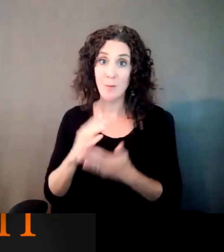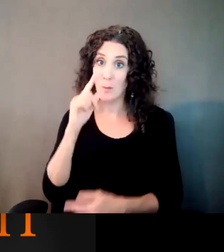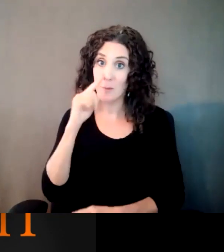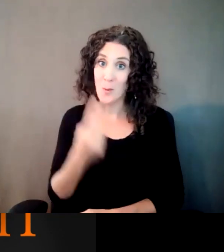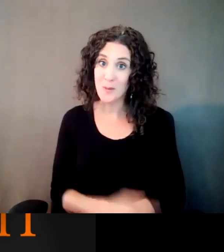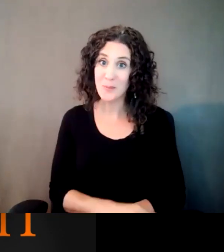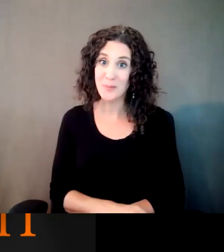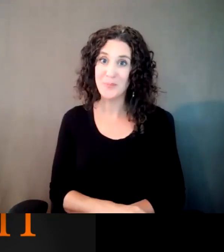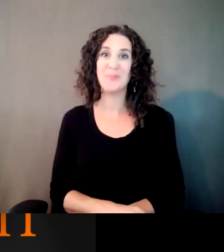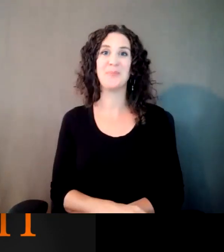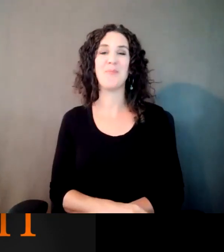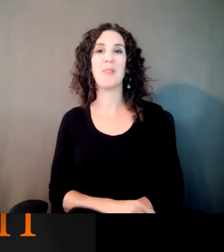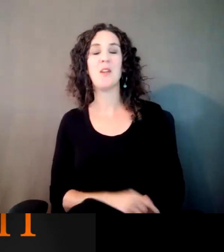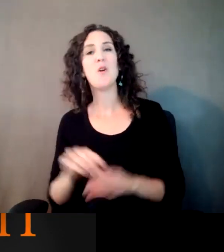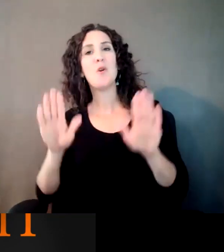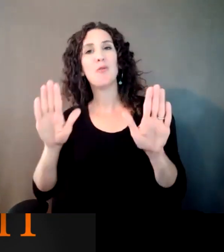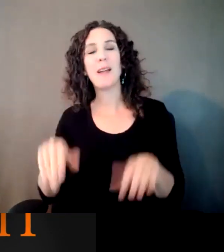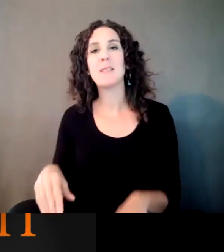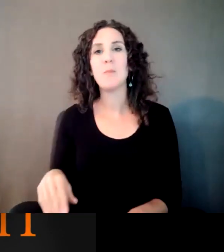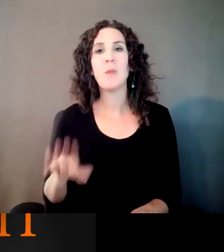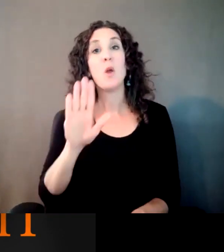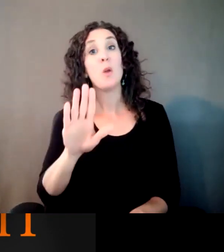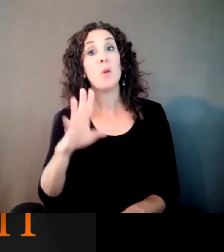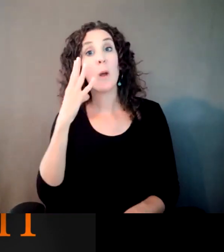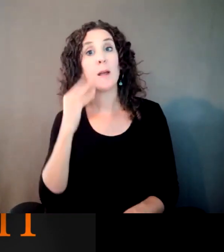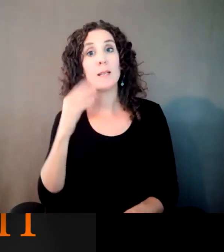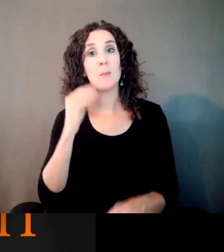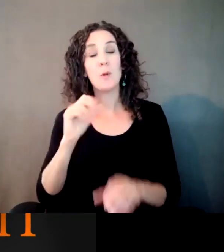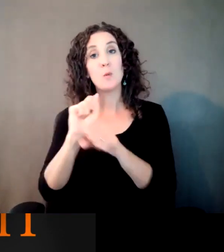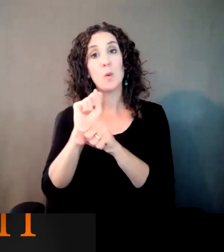Great. And how has your experience been working with the students kind of in